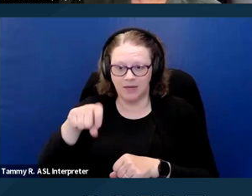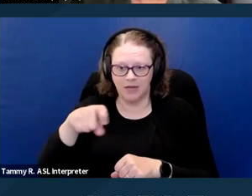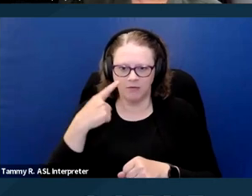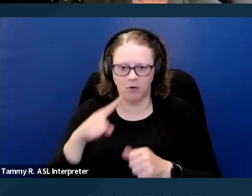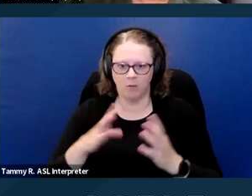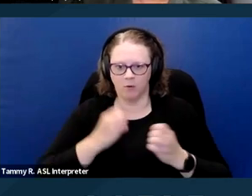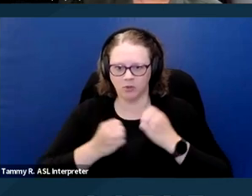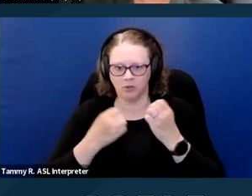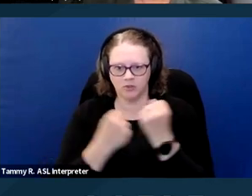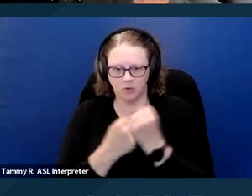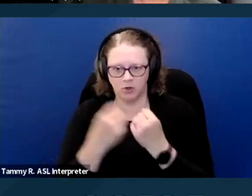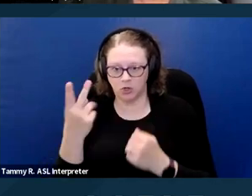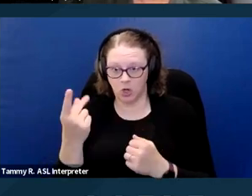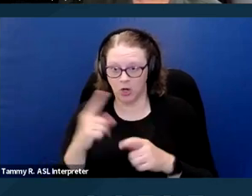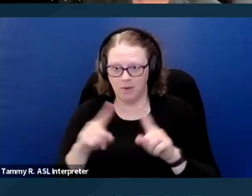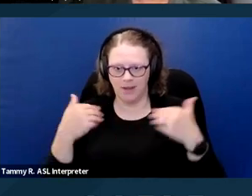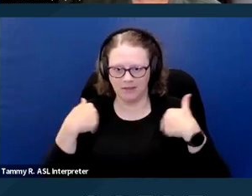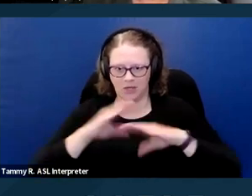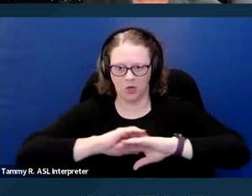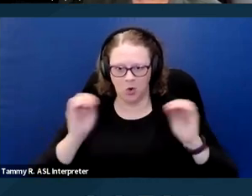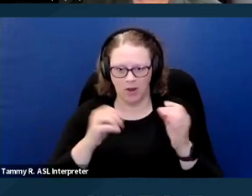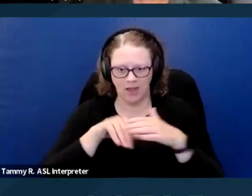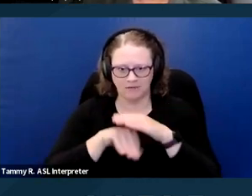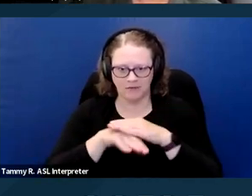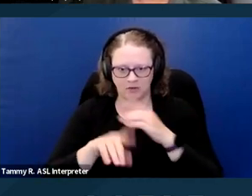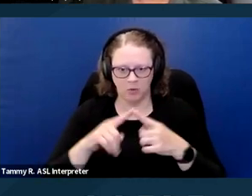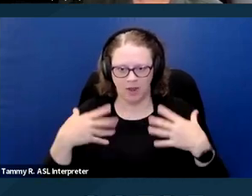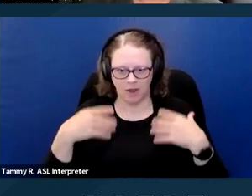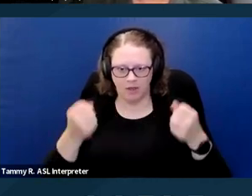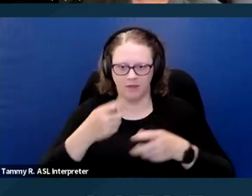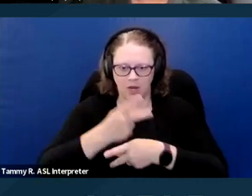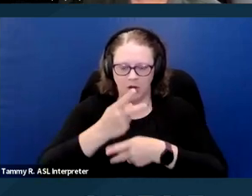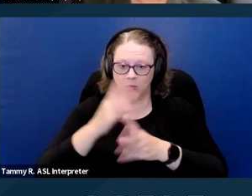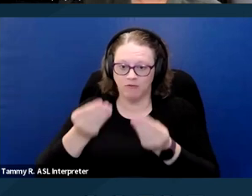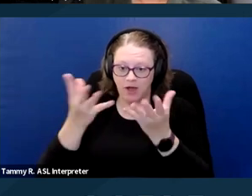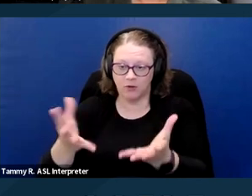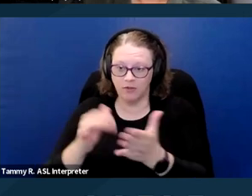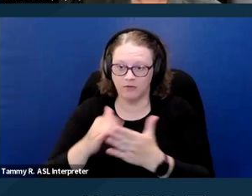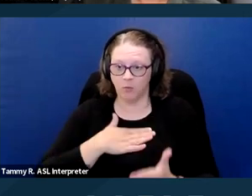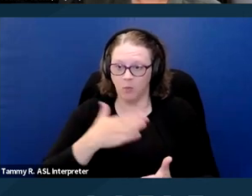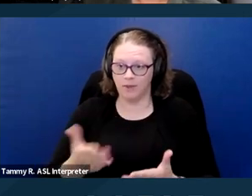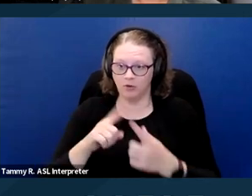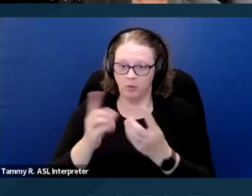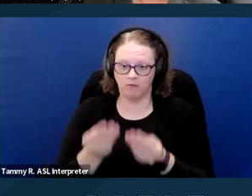to provide verification based on this change in the law. Next slide.